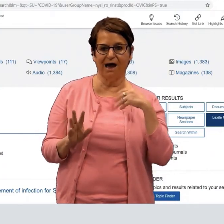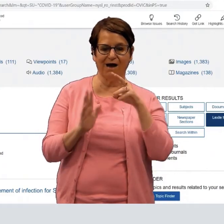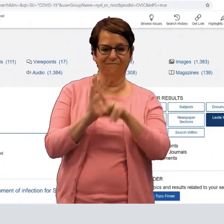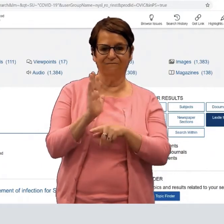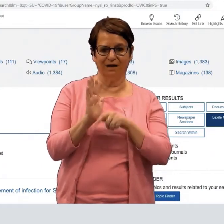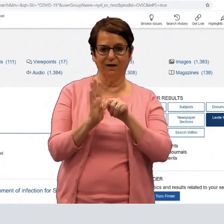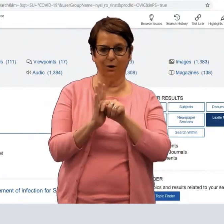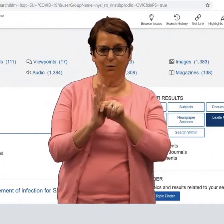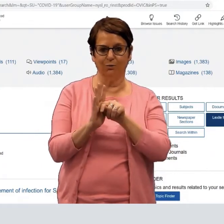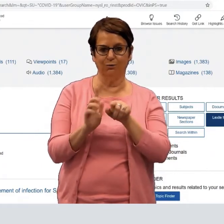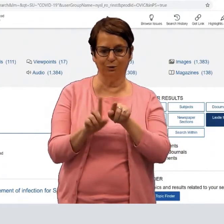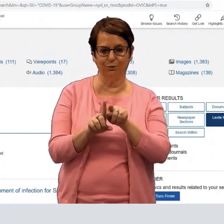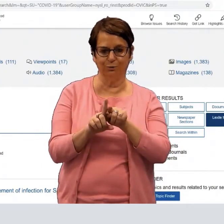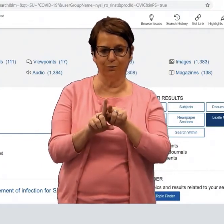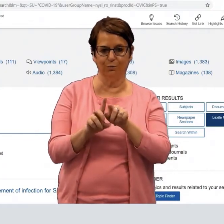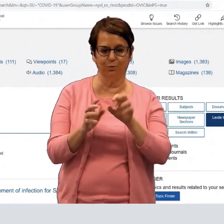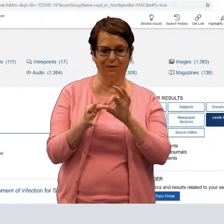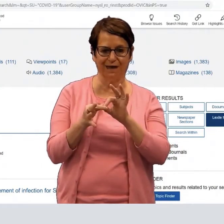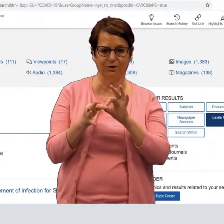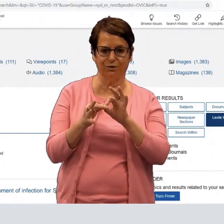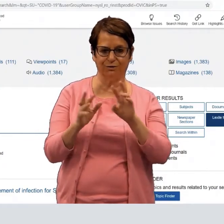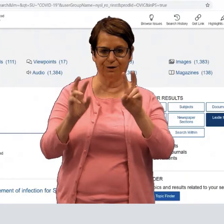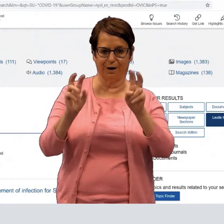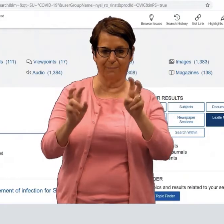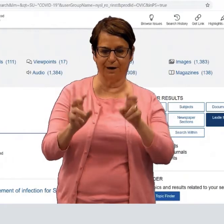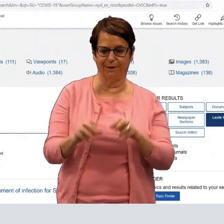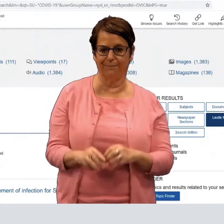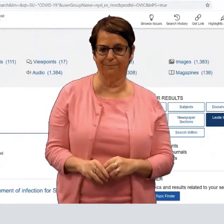And also for 6, they may have a video that's related to that topic.